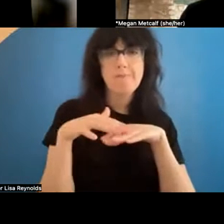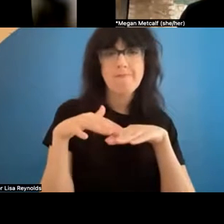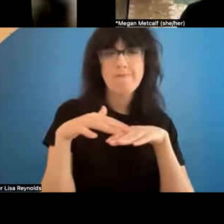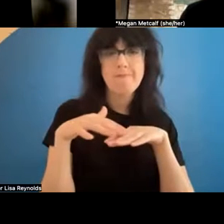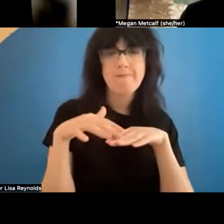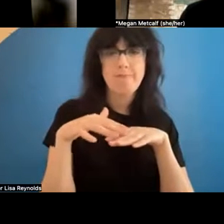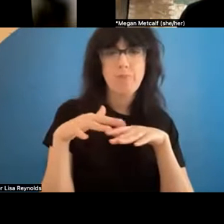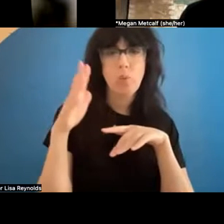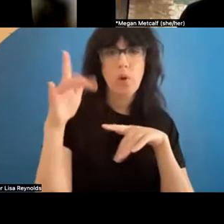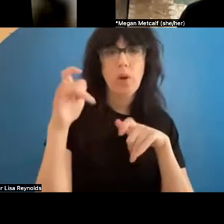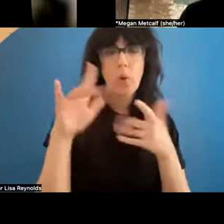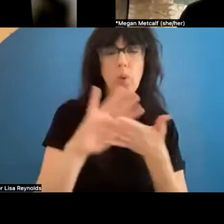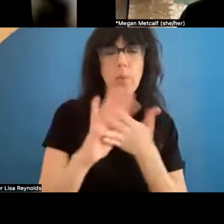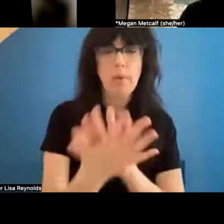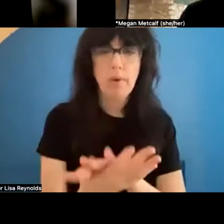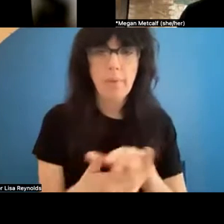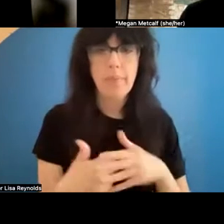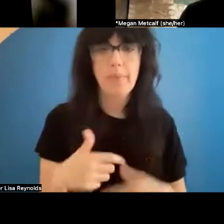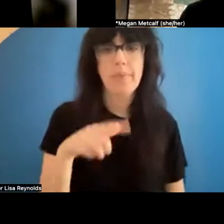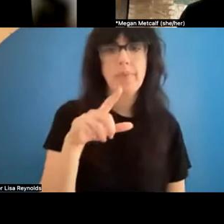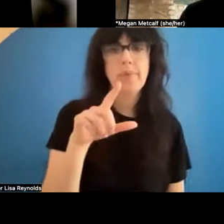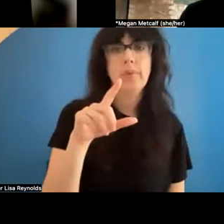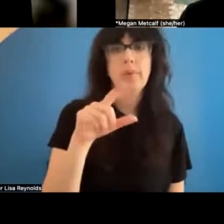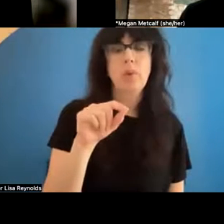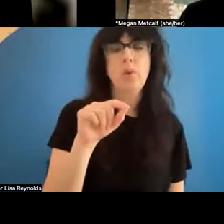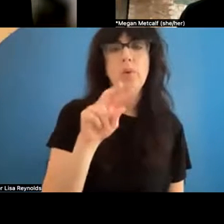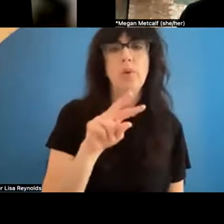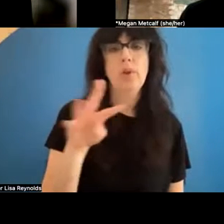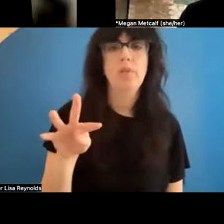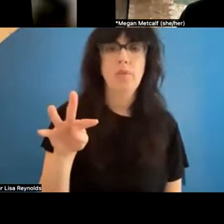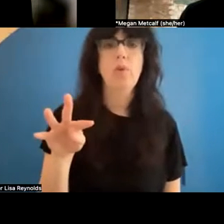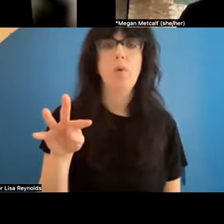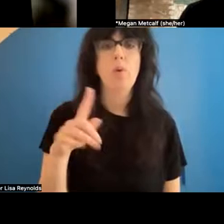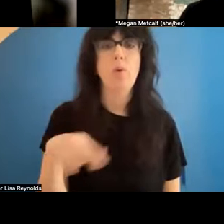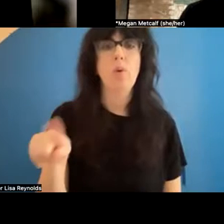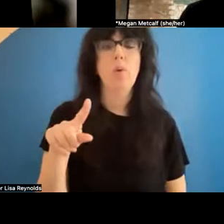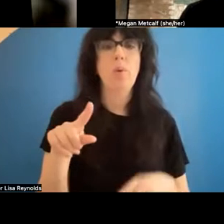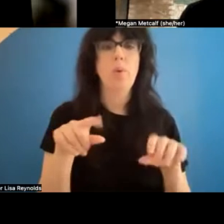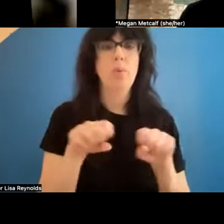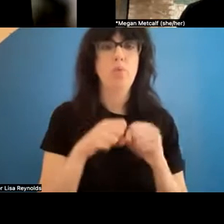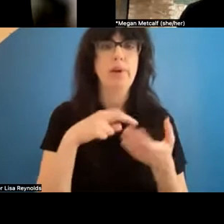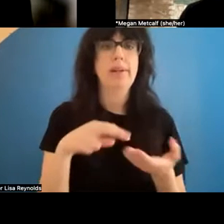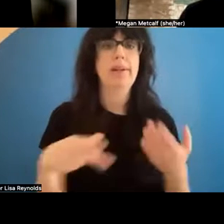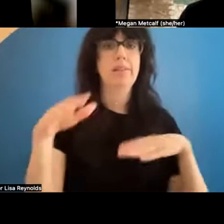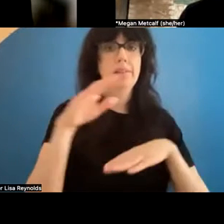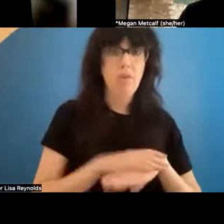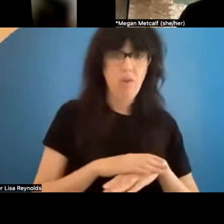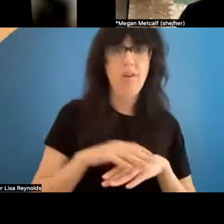the 2024 Olympics coming up, breakdance is going to be on the slate right now,